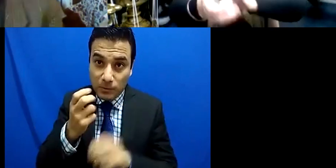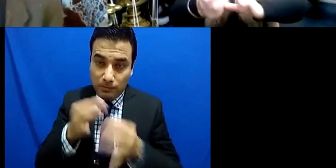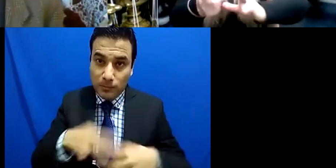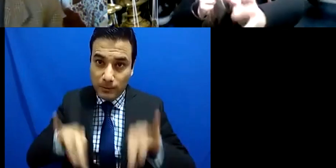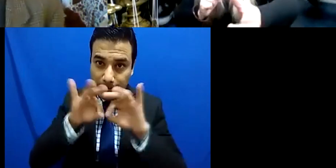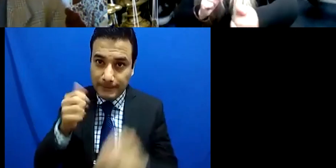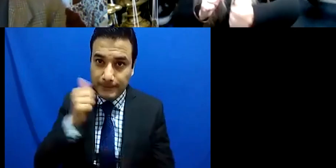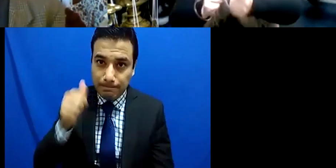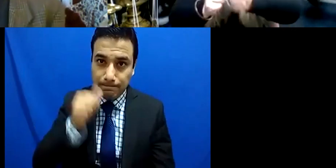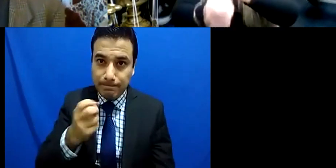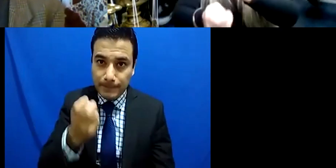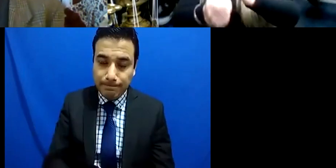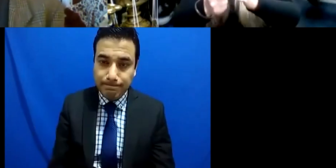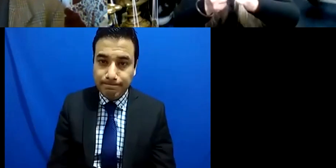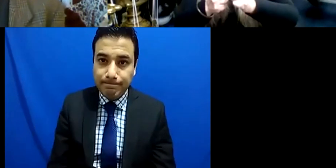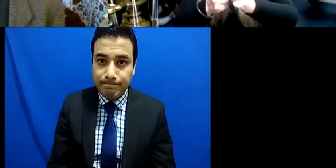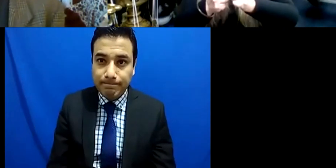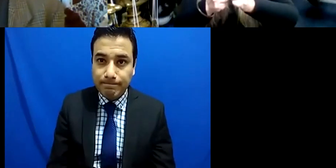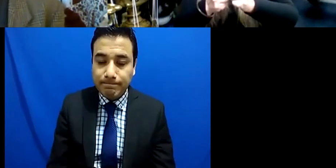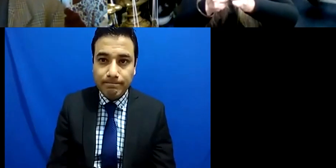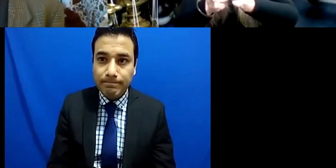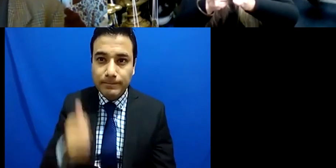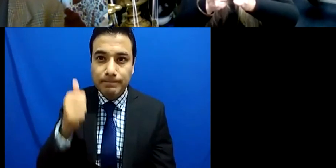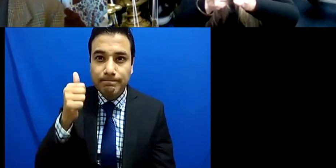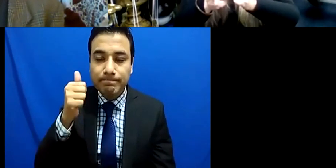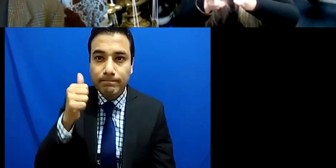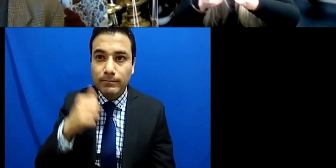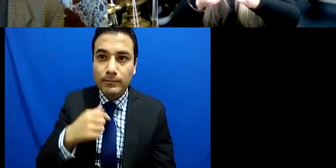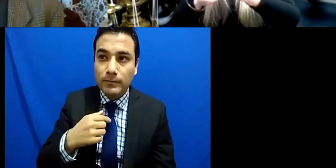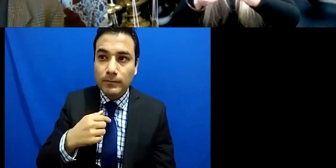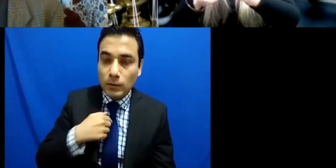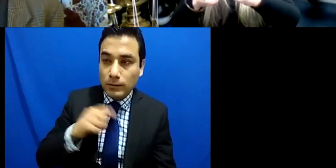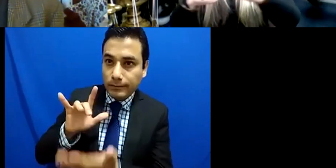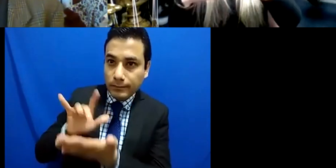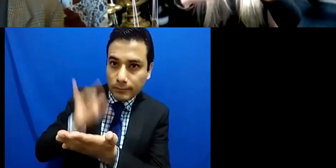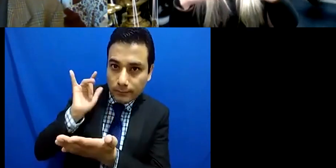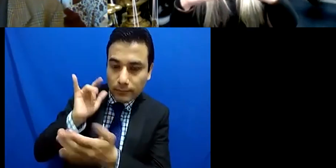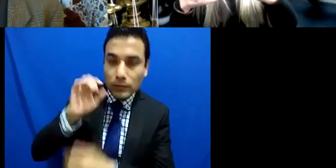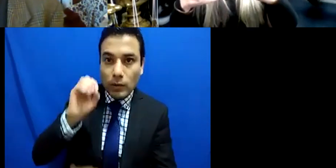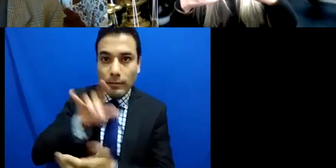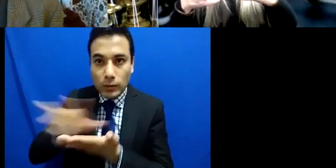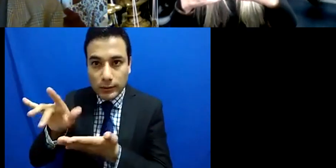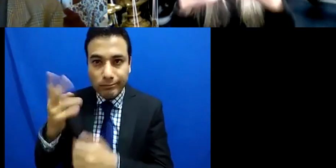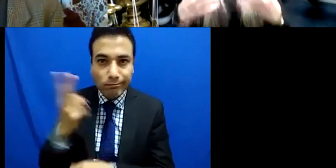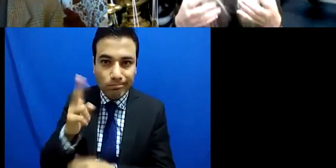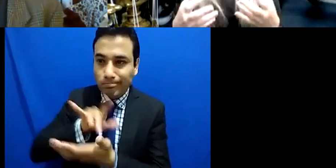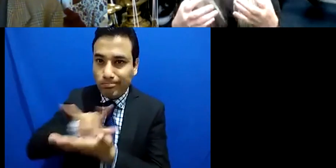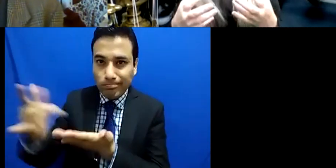and you know it's always about thinking that well we want to sort of push our boundaries here